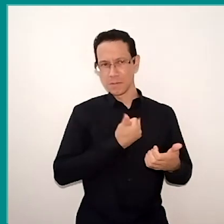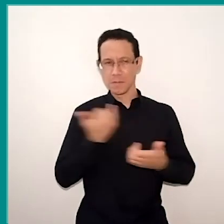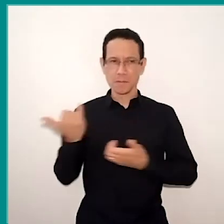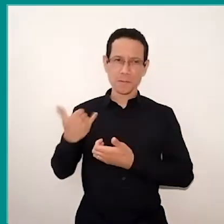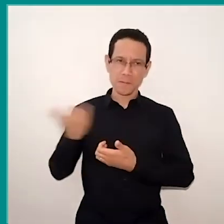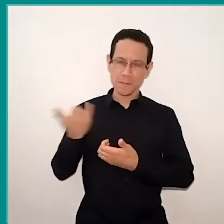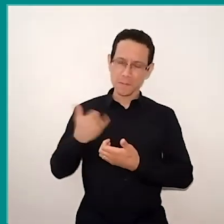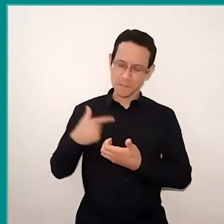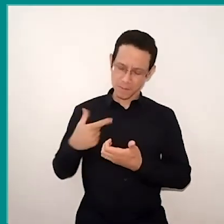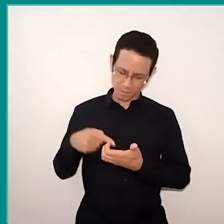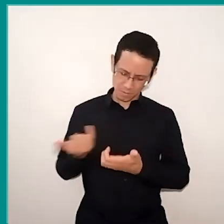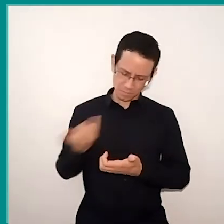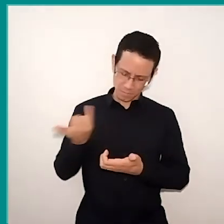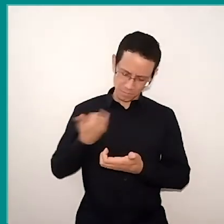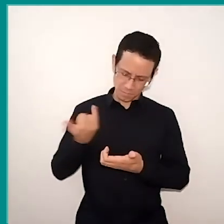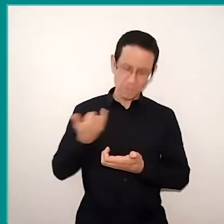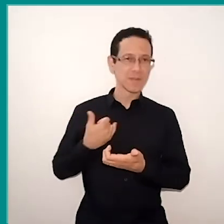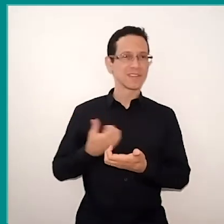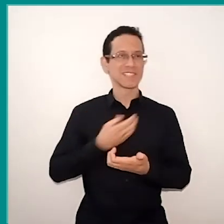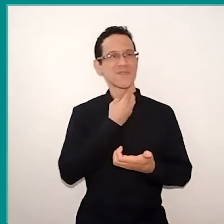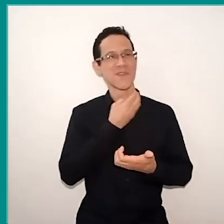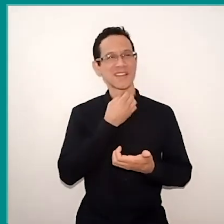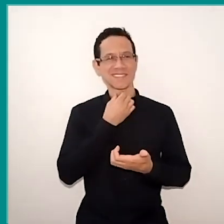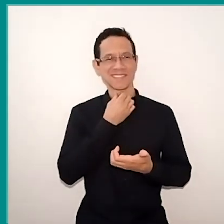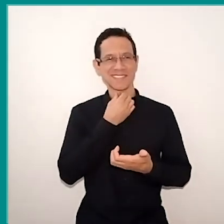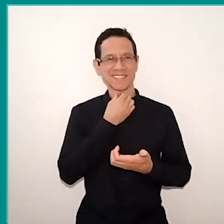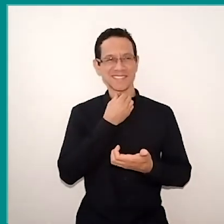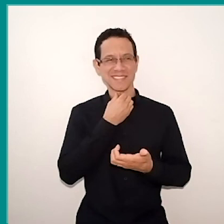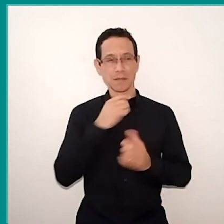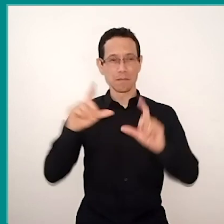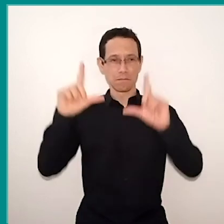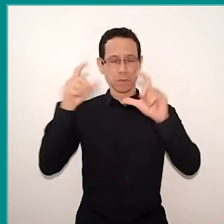then, what I needed was the voice, and it was possible to do this even at a distance, isn't it?